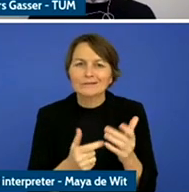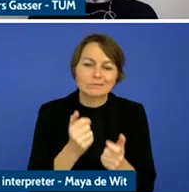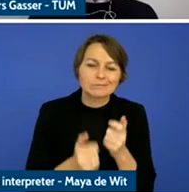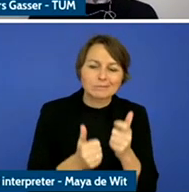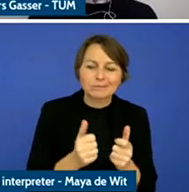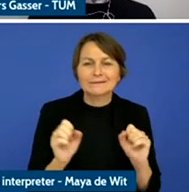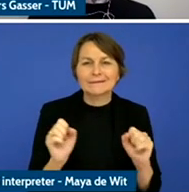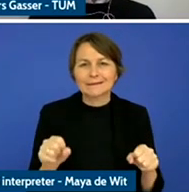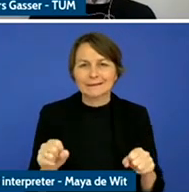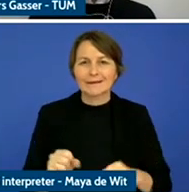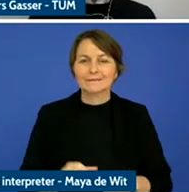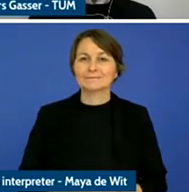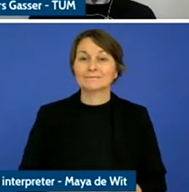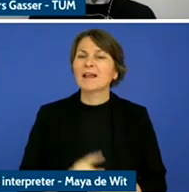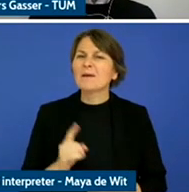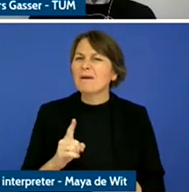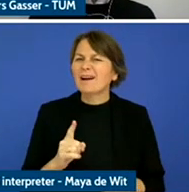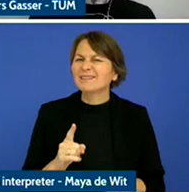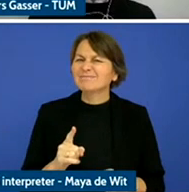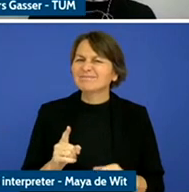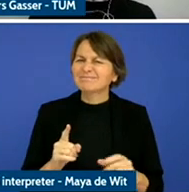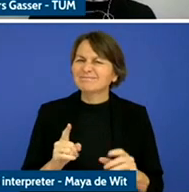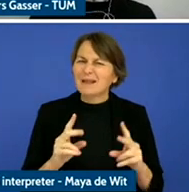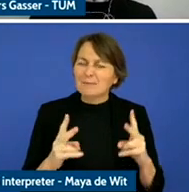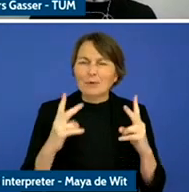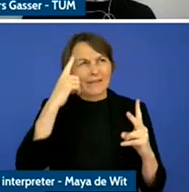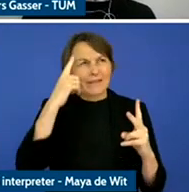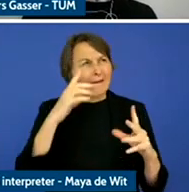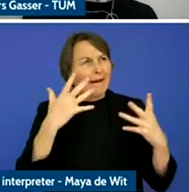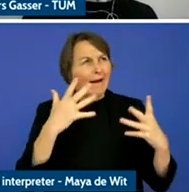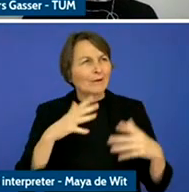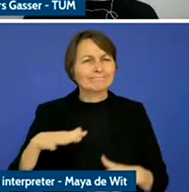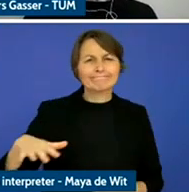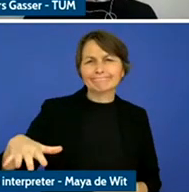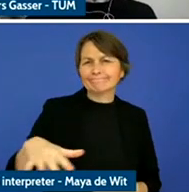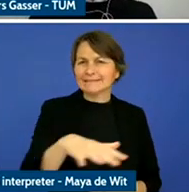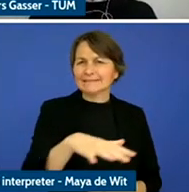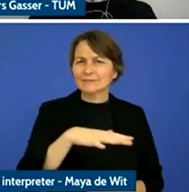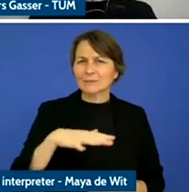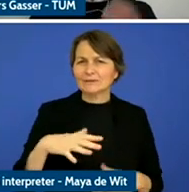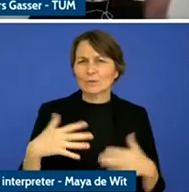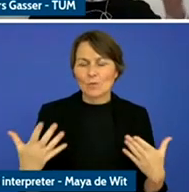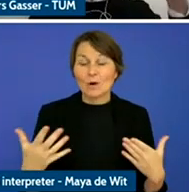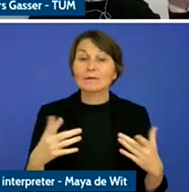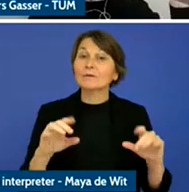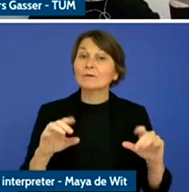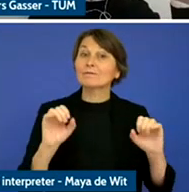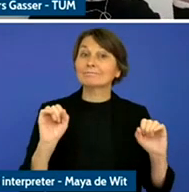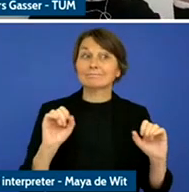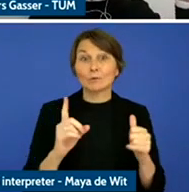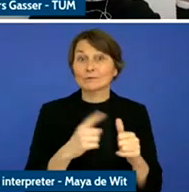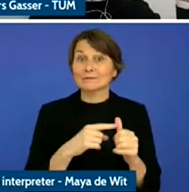In some ways, the ability to access the Internet and the digital world through